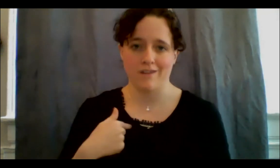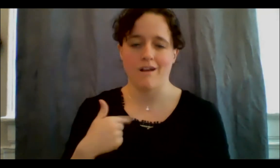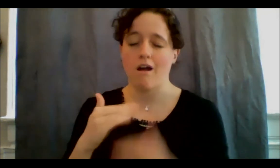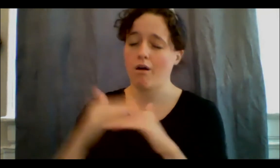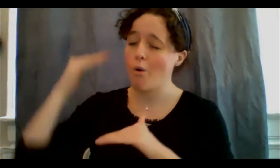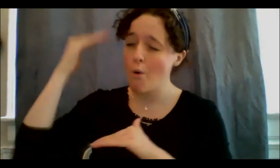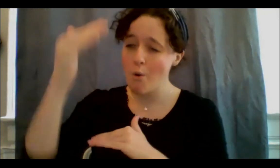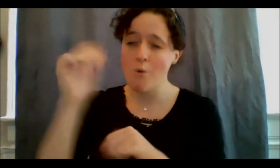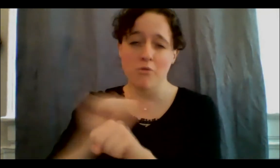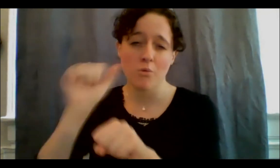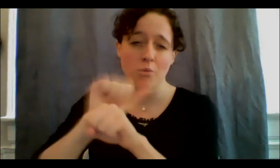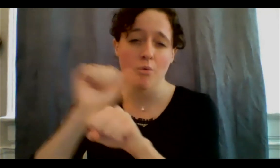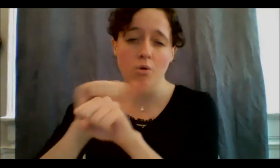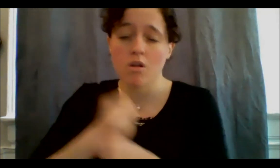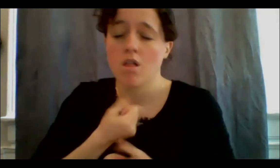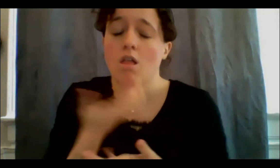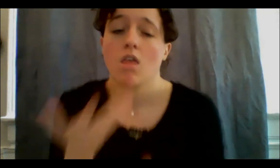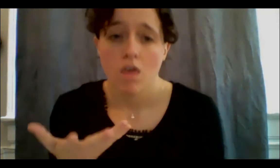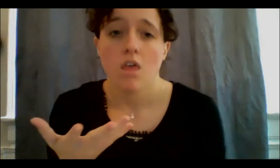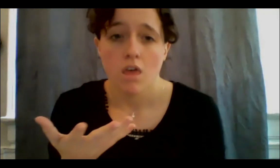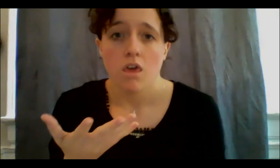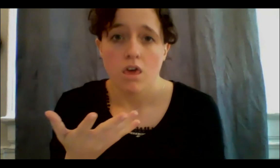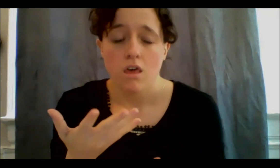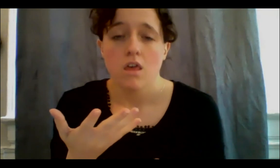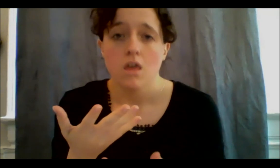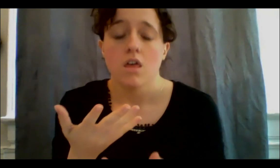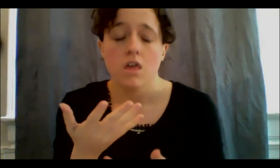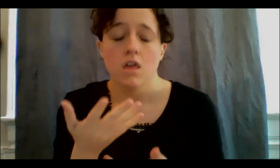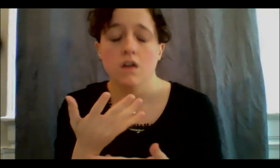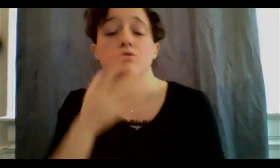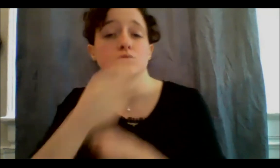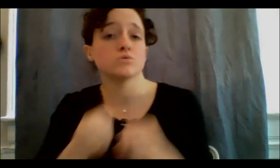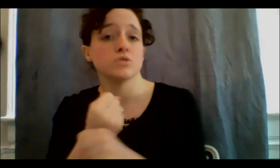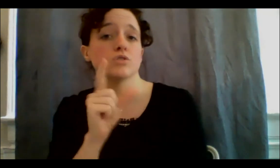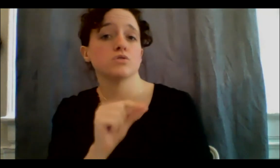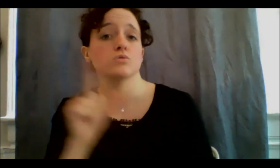and in 2020 I was moving with the intention of, kind of, taking a step back,